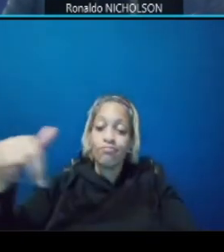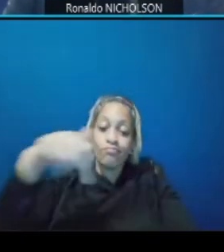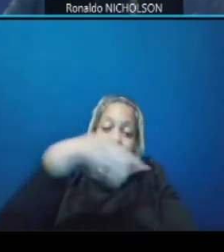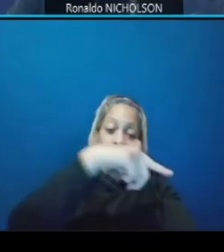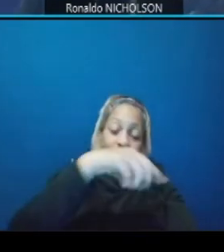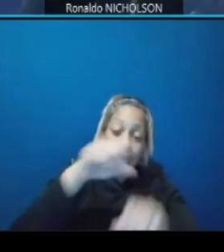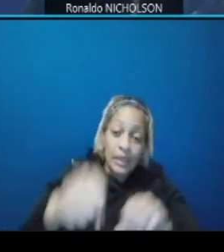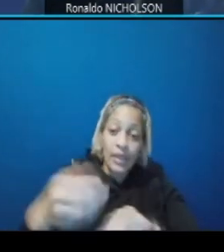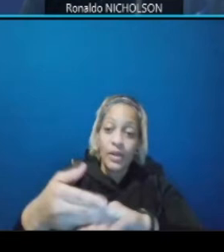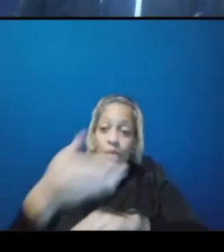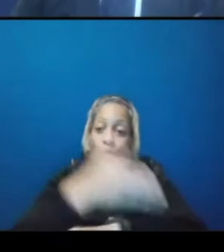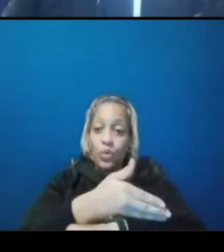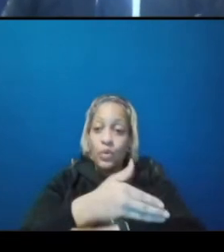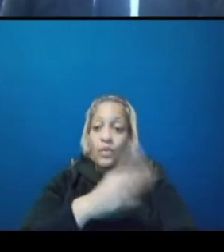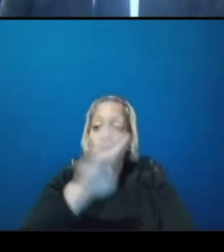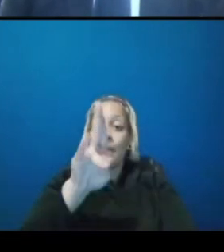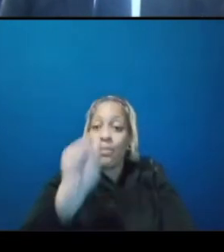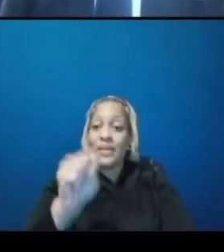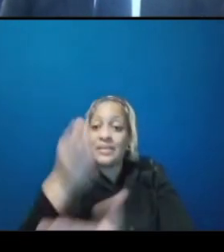have been